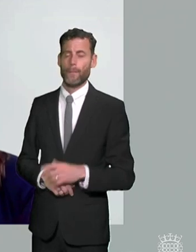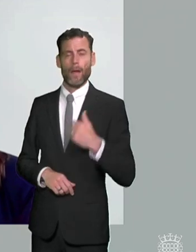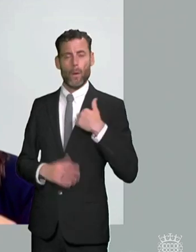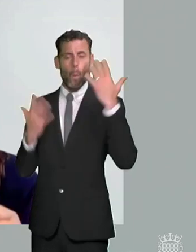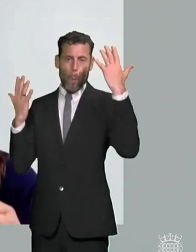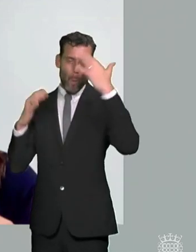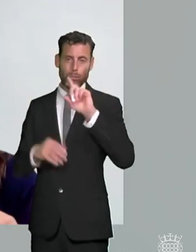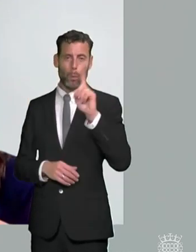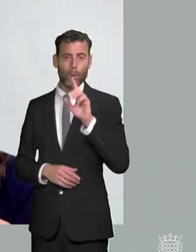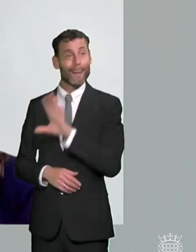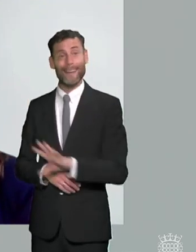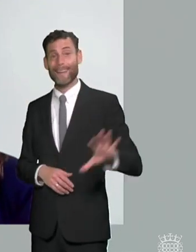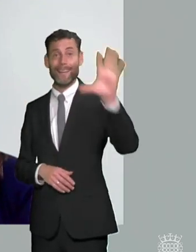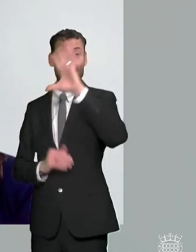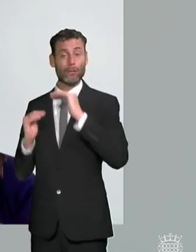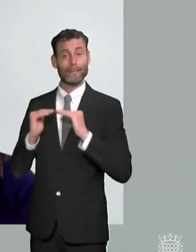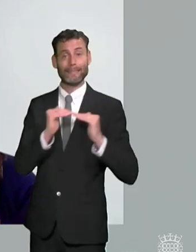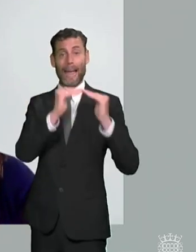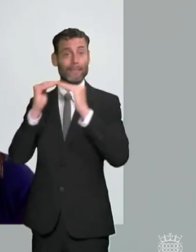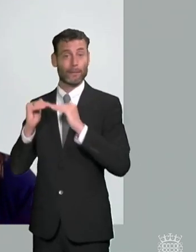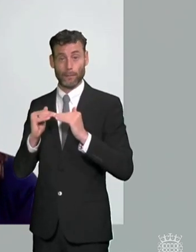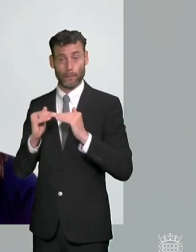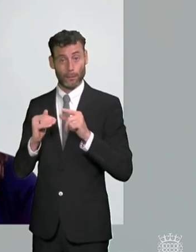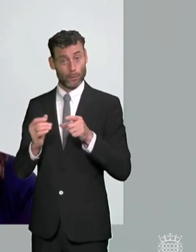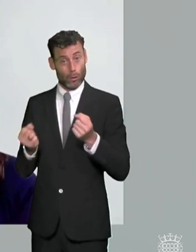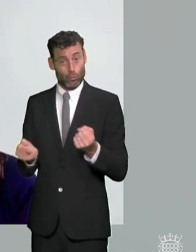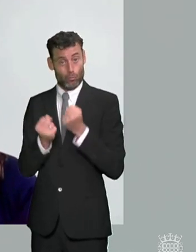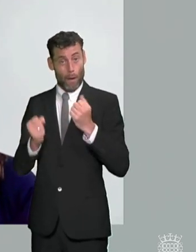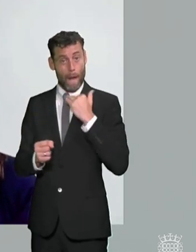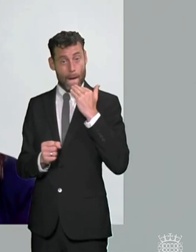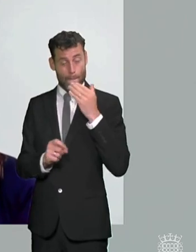and i think it's really really important that families understand the implications of what's